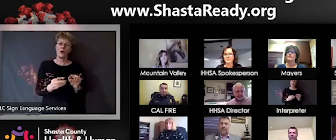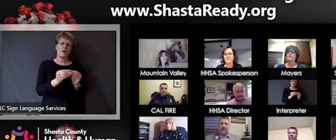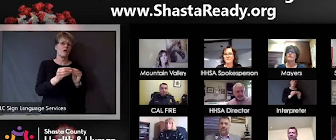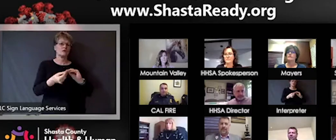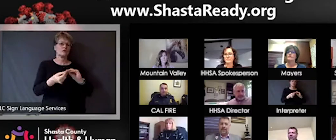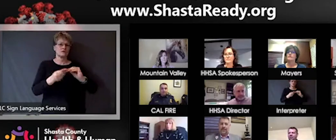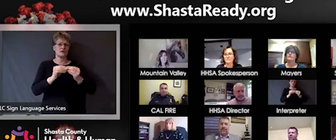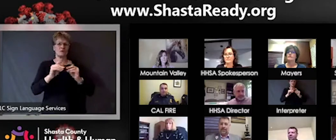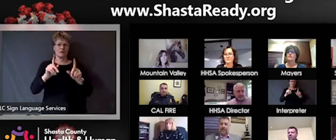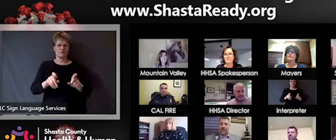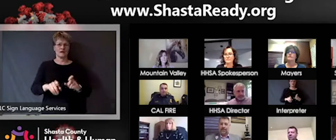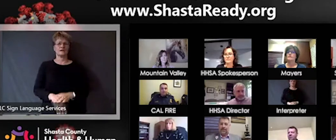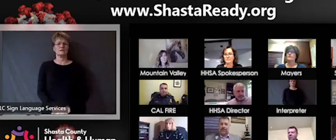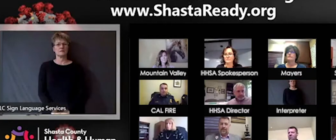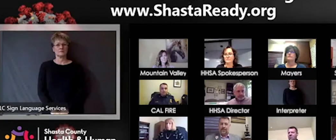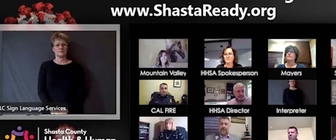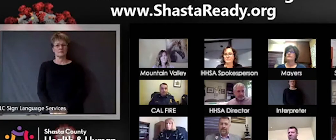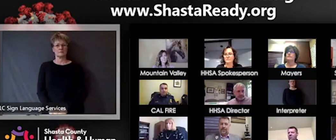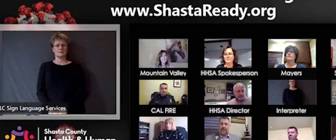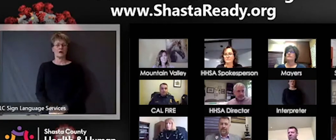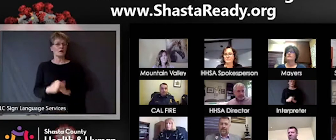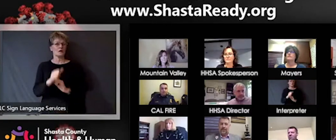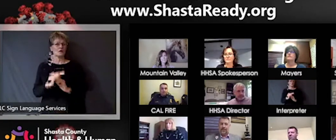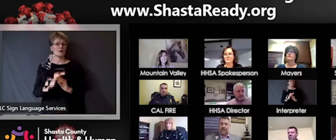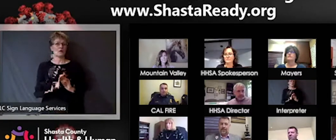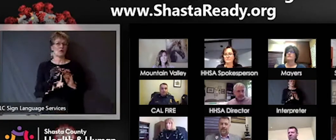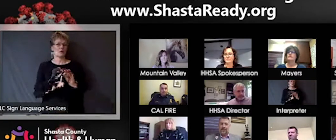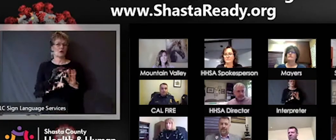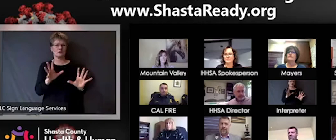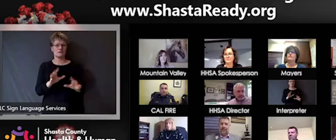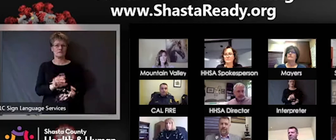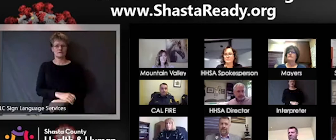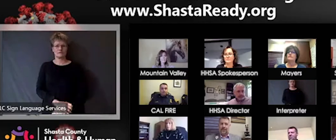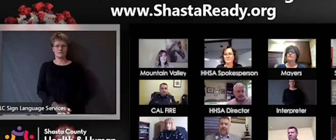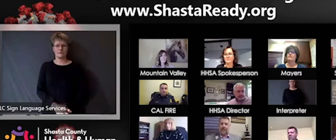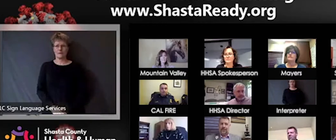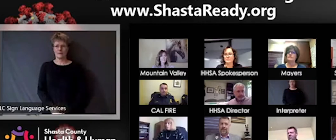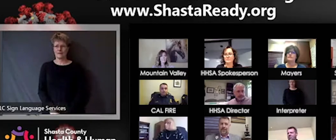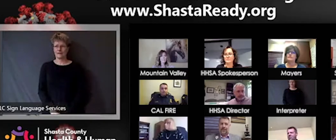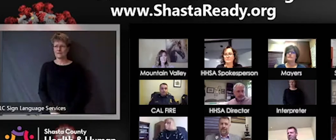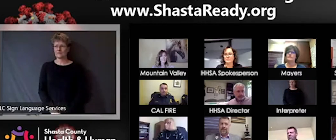spell it out. Can I just add? I think it's